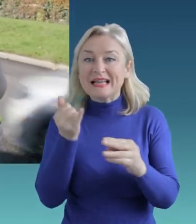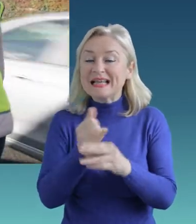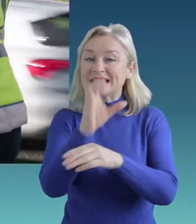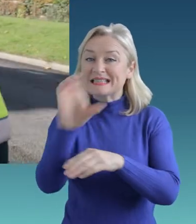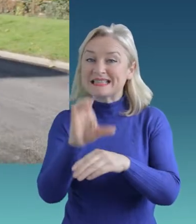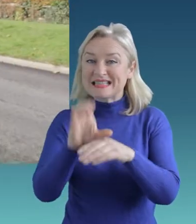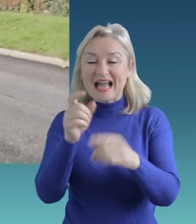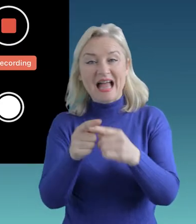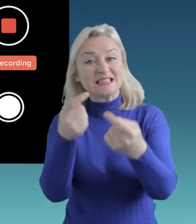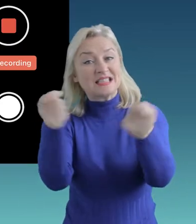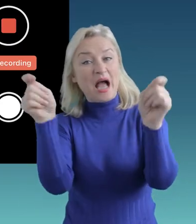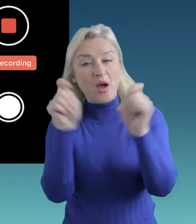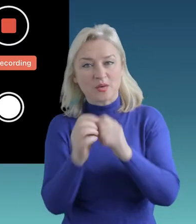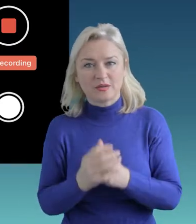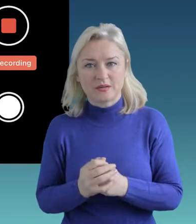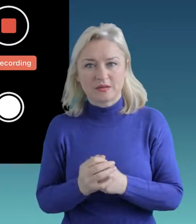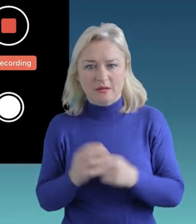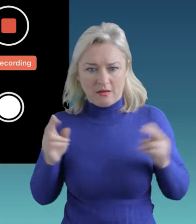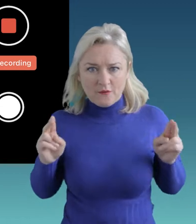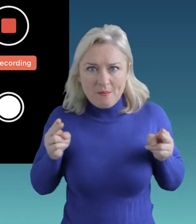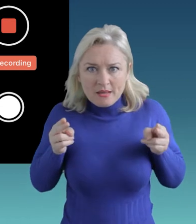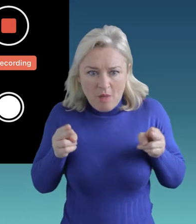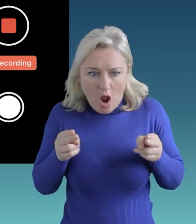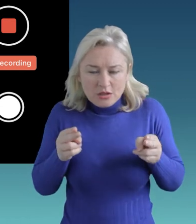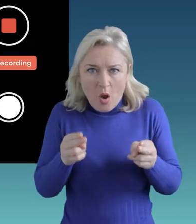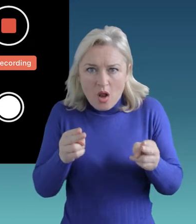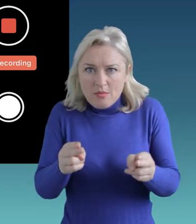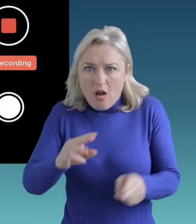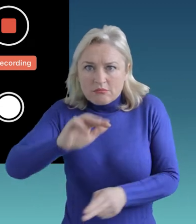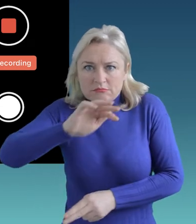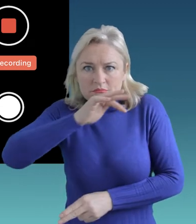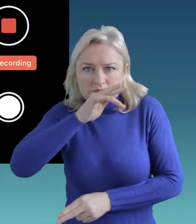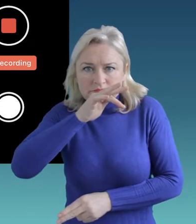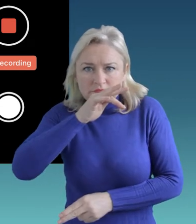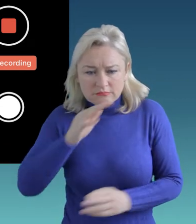It’s getting smaller and smaller and smaller and smaller!